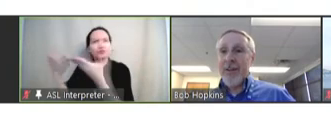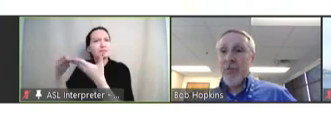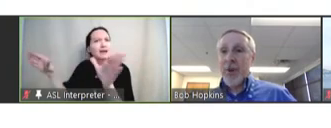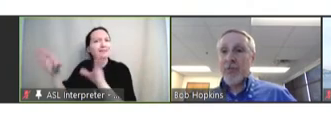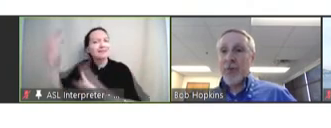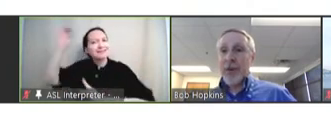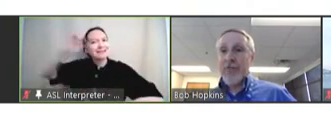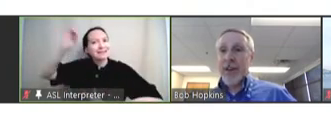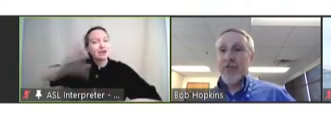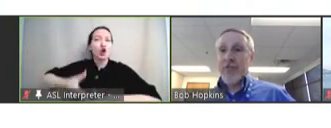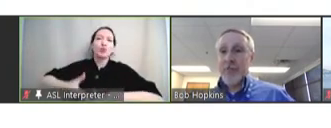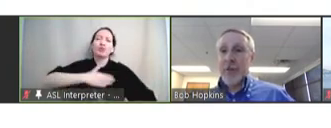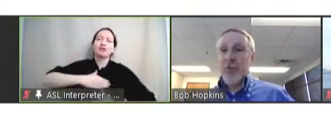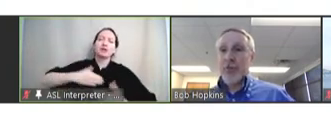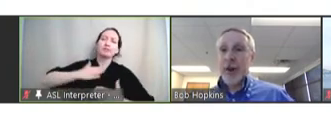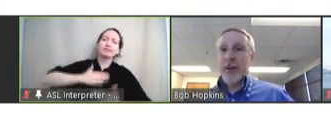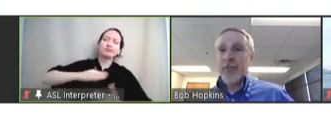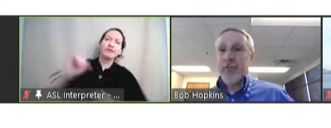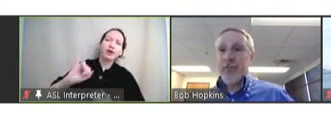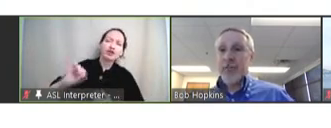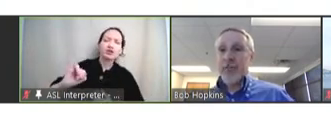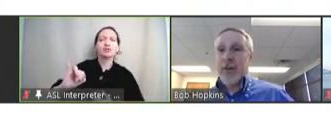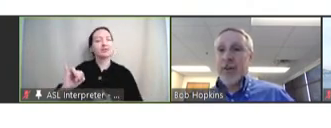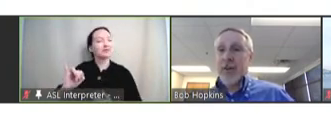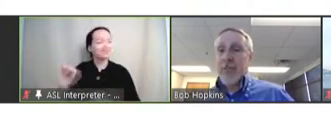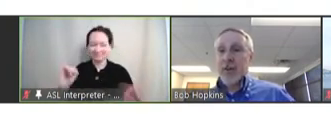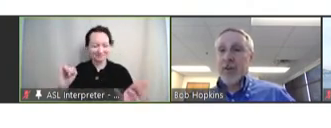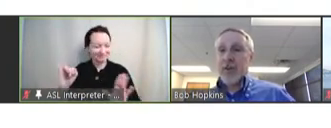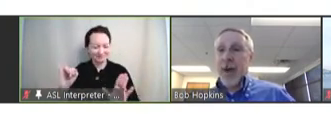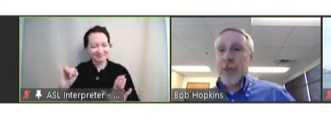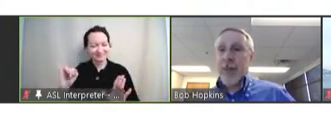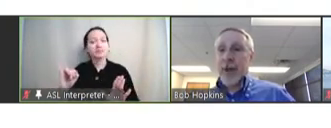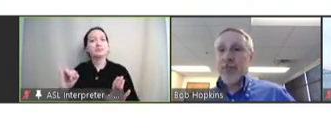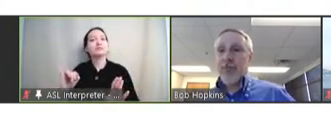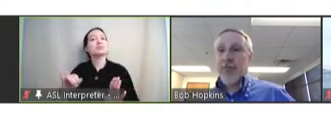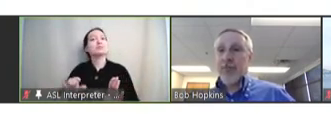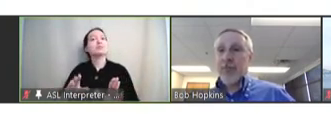respiratory infections in people with chronic diseases, much of the backlash on social media